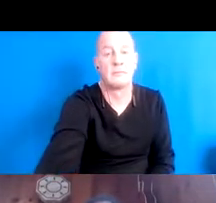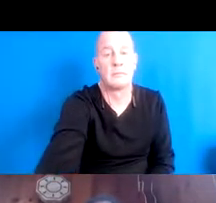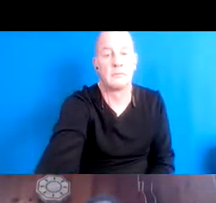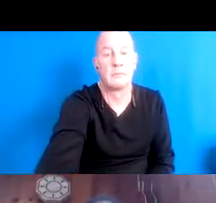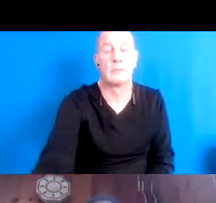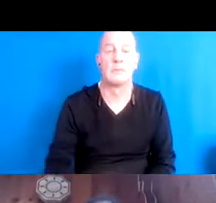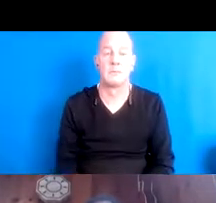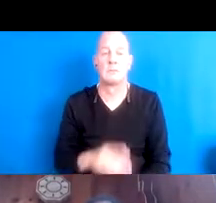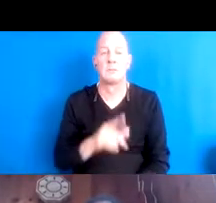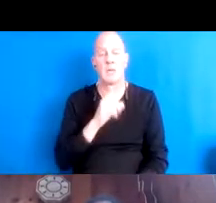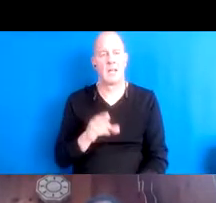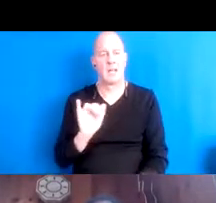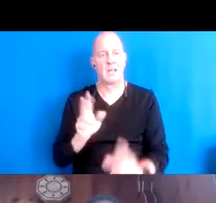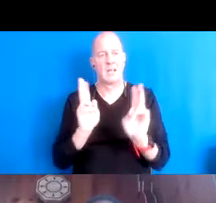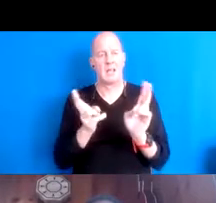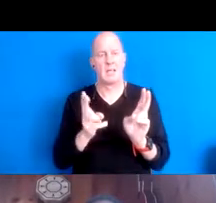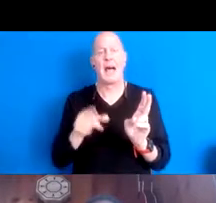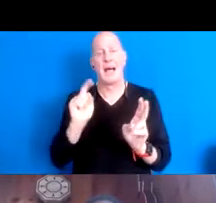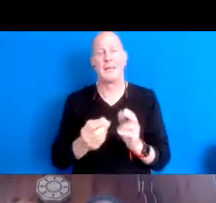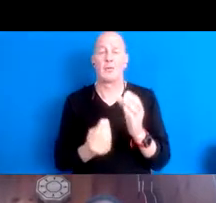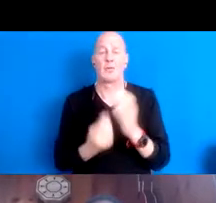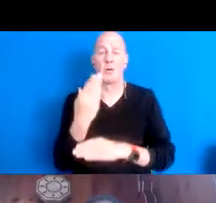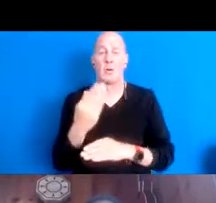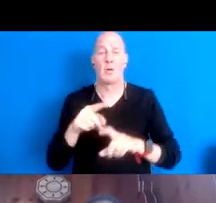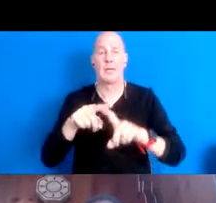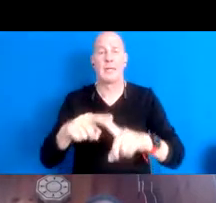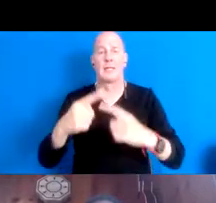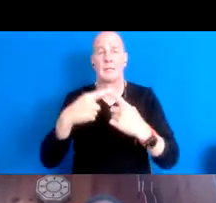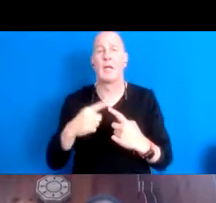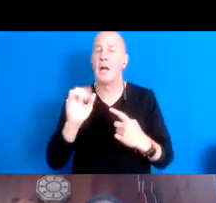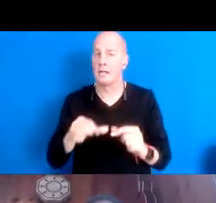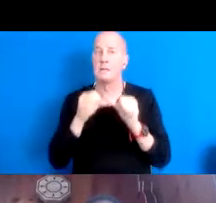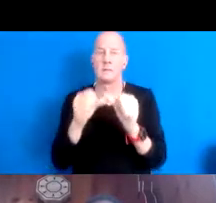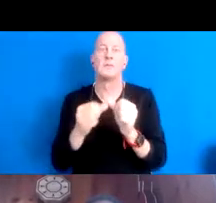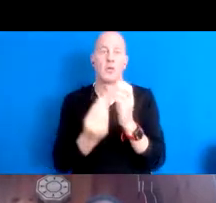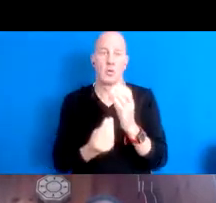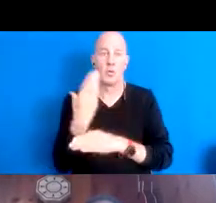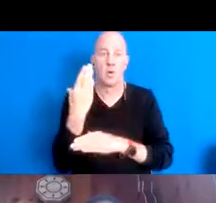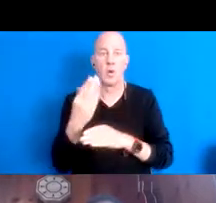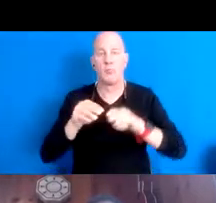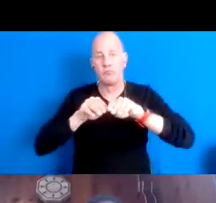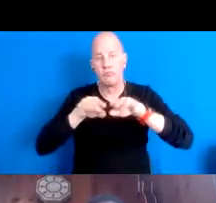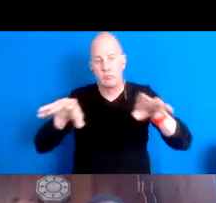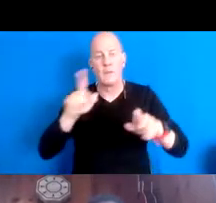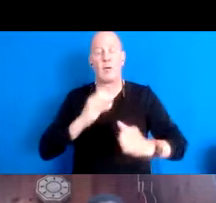the issue that has to grow and interdependence has to grow for life to be sustained.